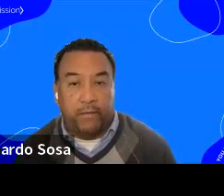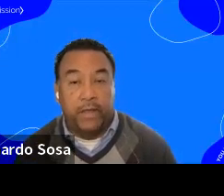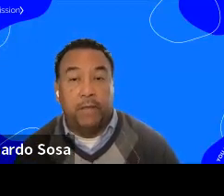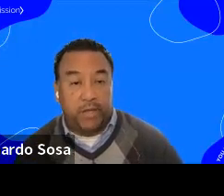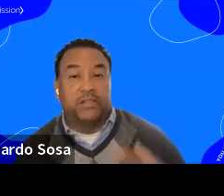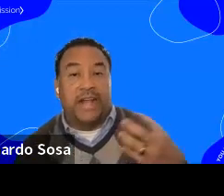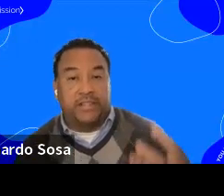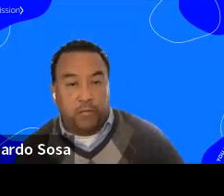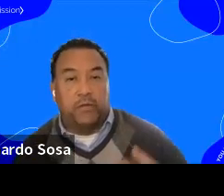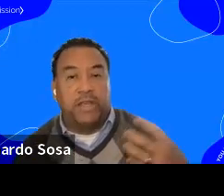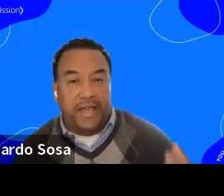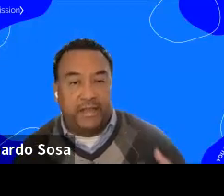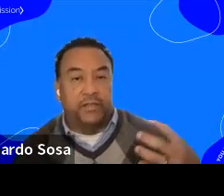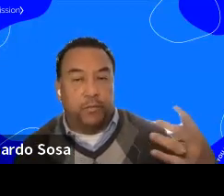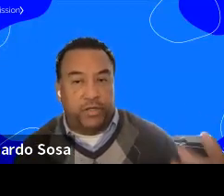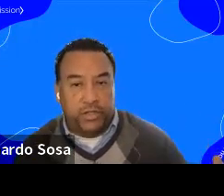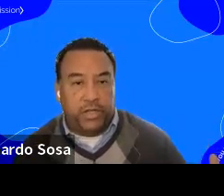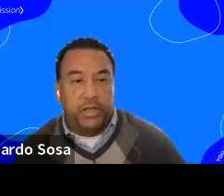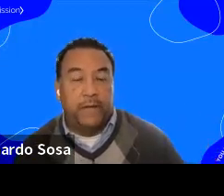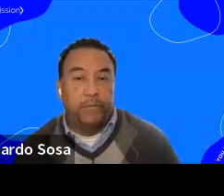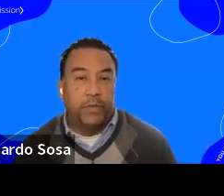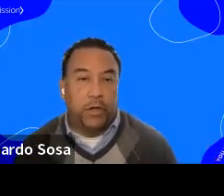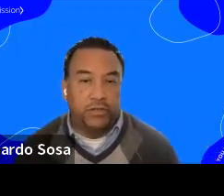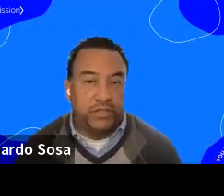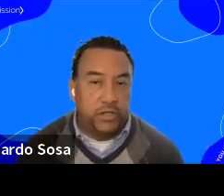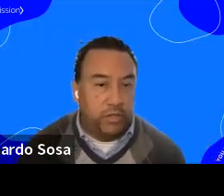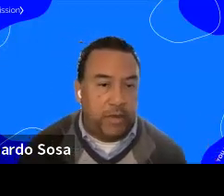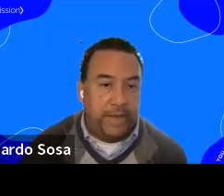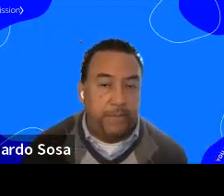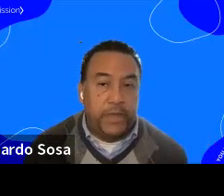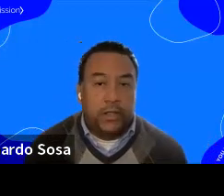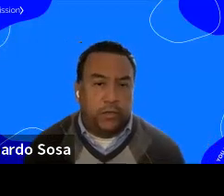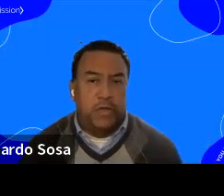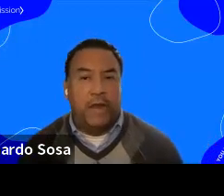ground, because that's how we create this opportunity to close this 3 to the buy So